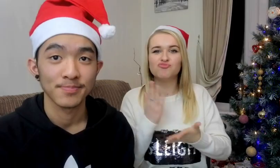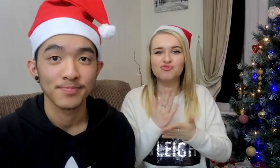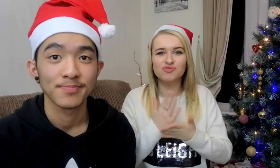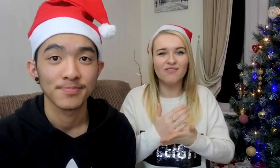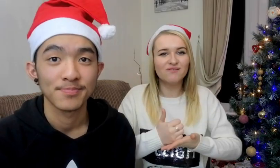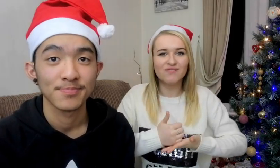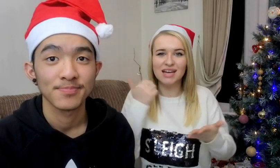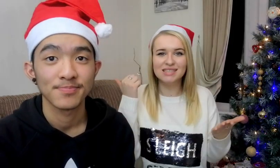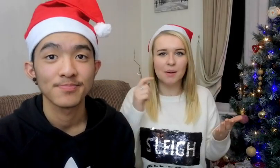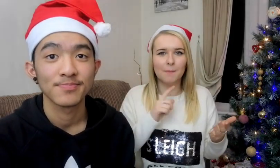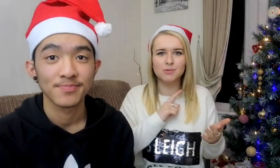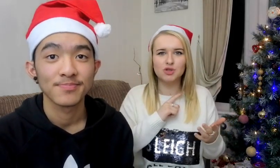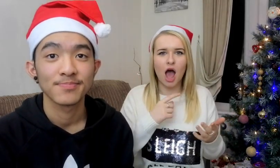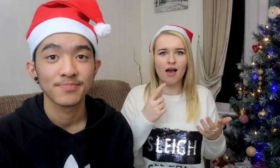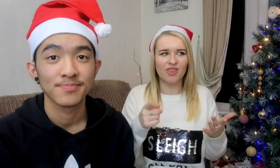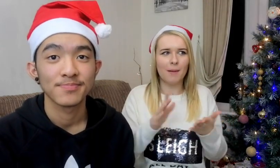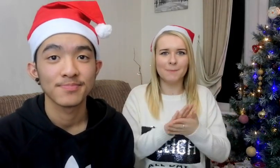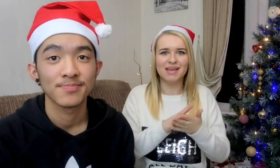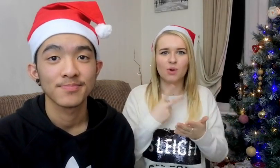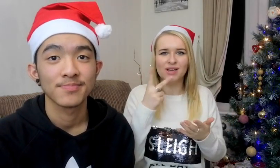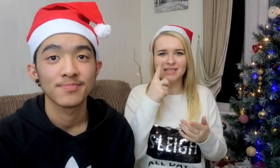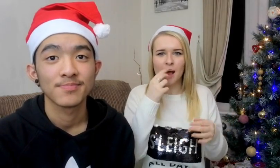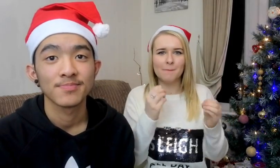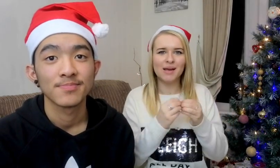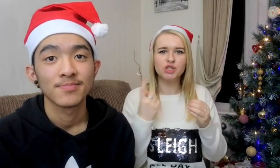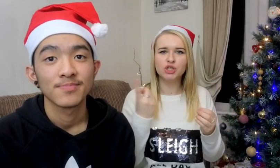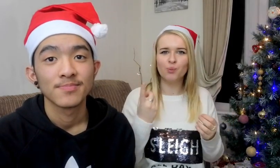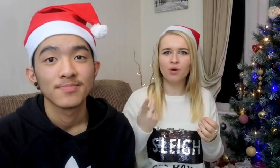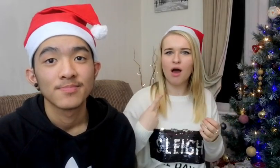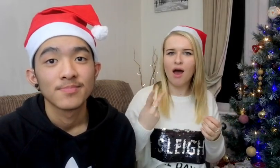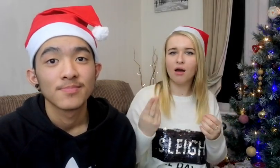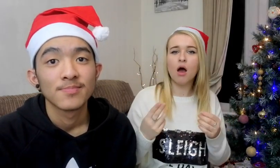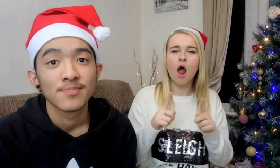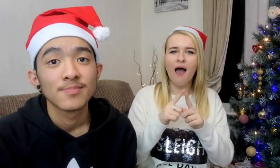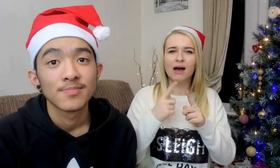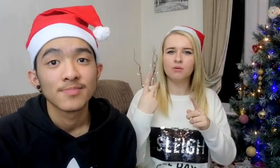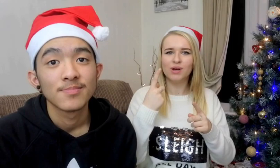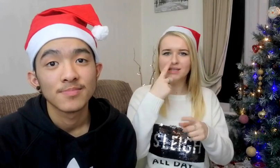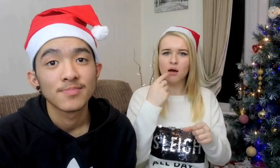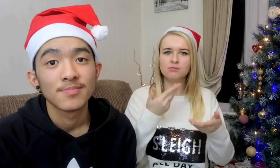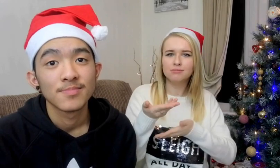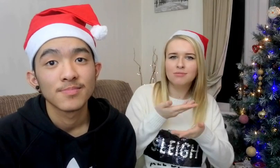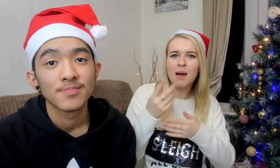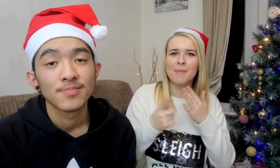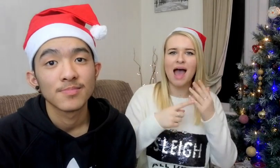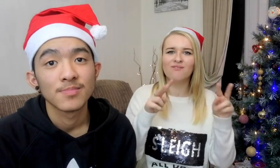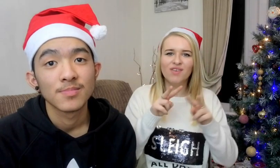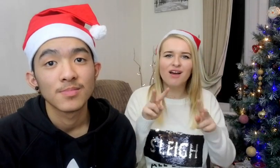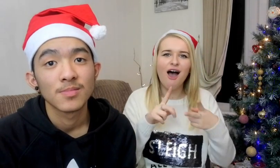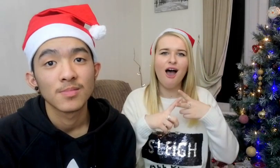This is fantastic because this means we can be who we are Like we can talk about the videos